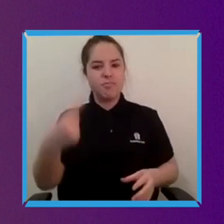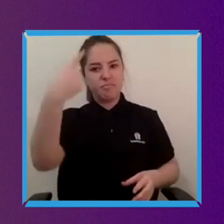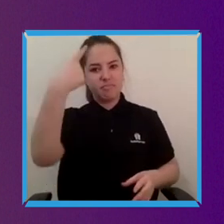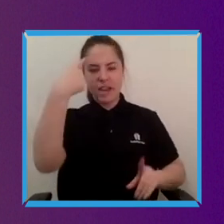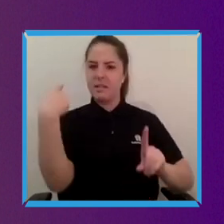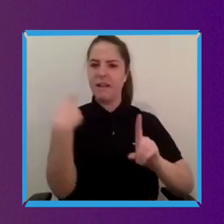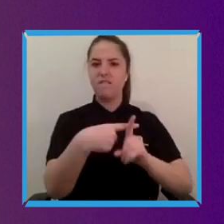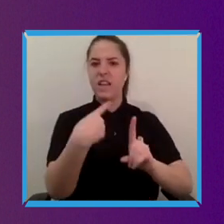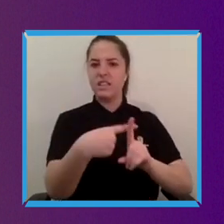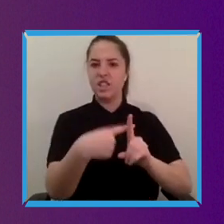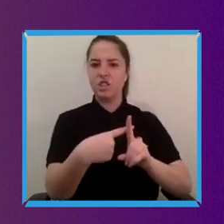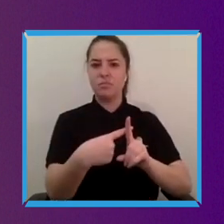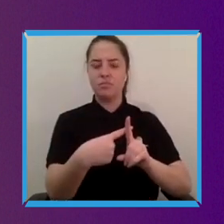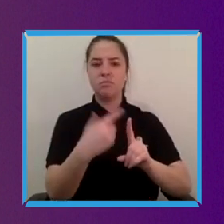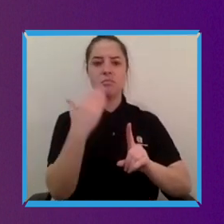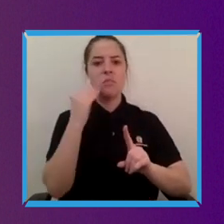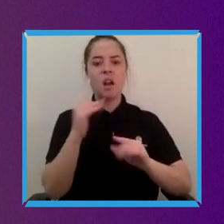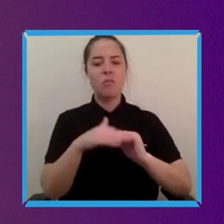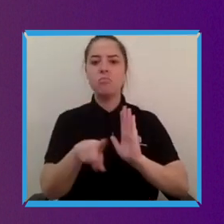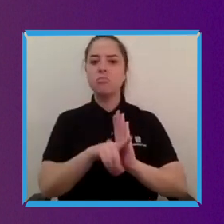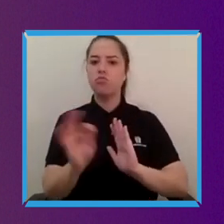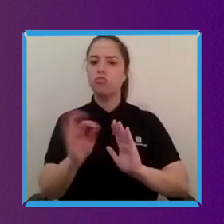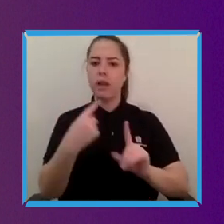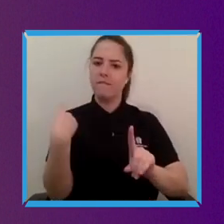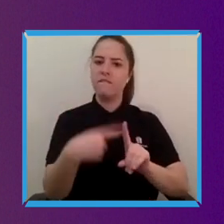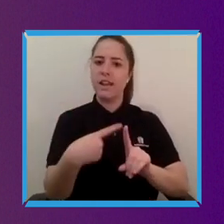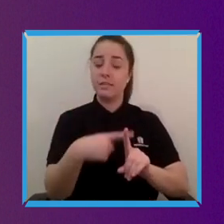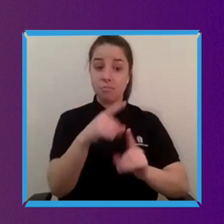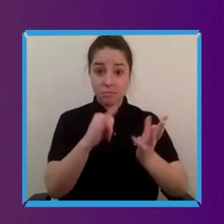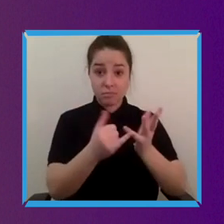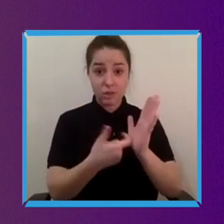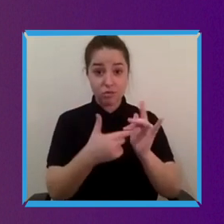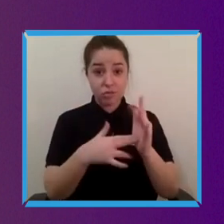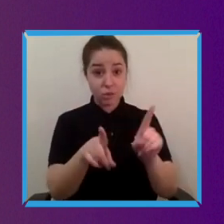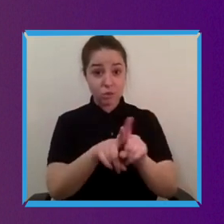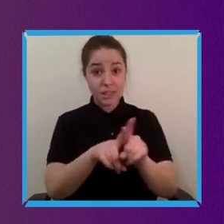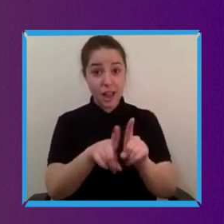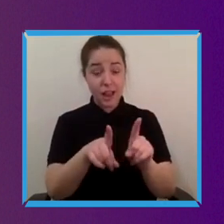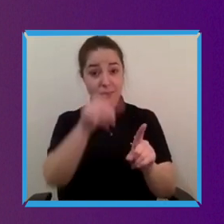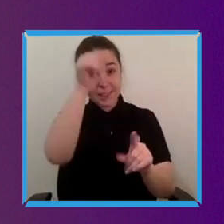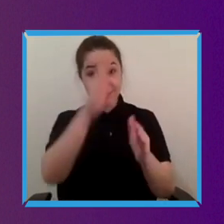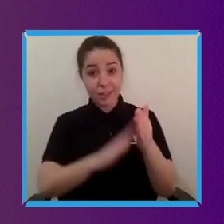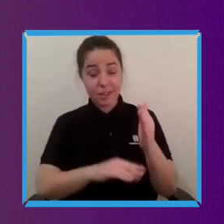experience and if so in what way. We might just sneak that question in before we finish up.